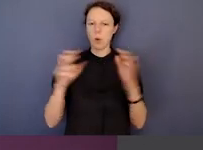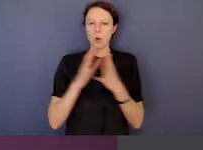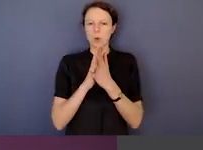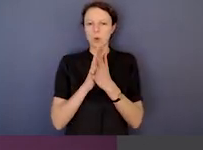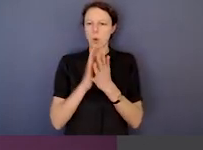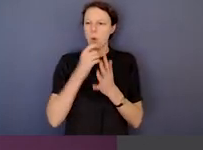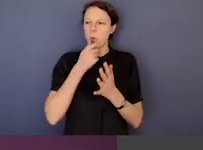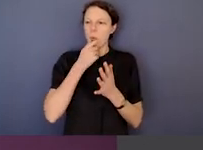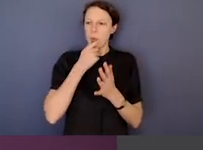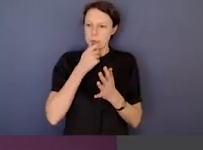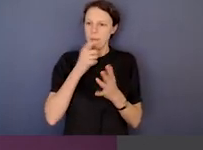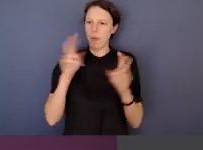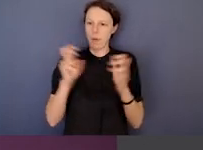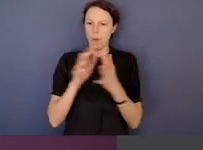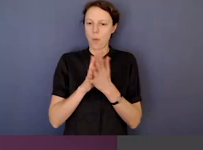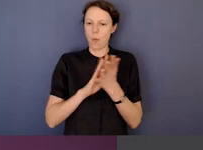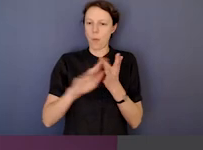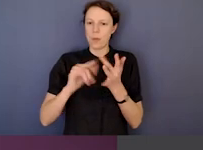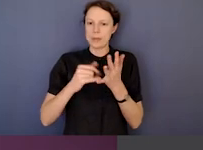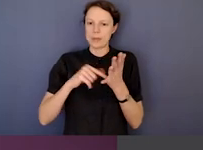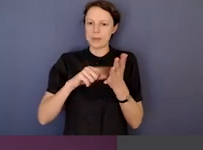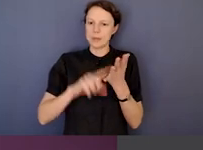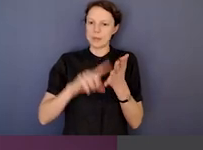it does depend on the level you are within an organisation.